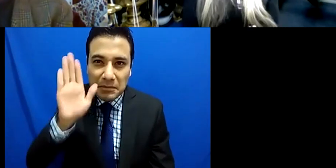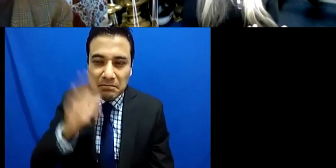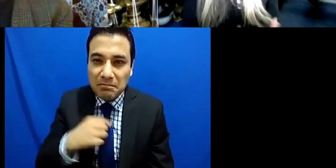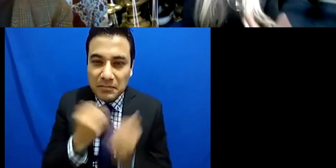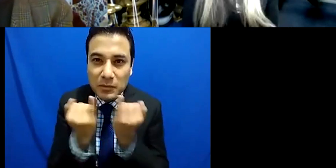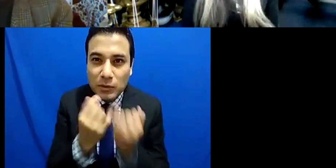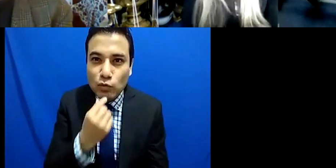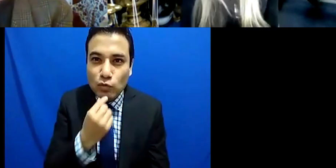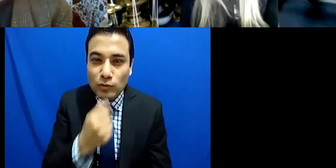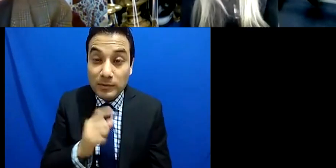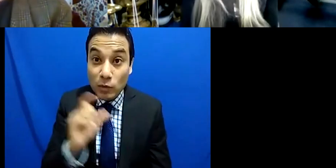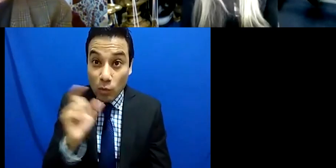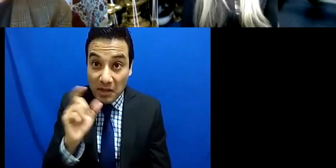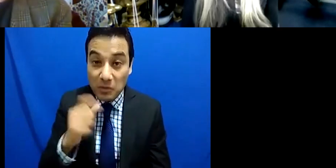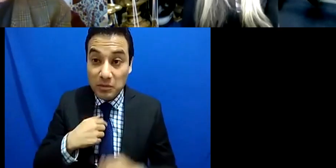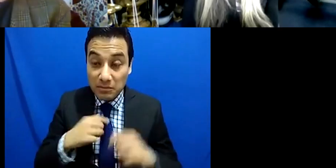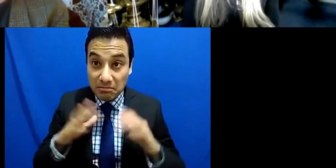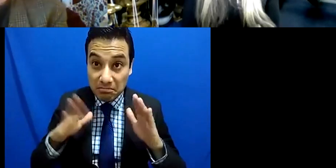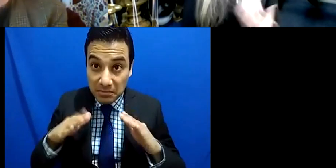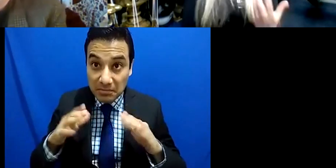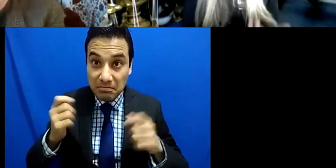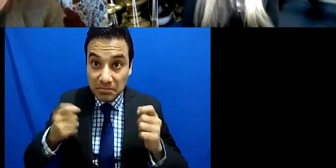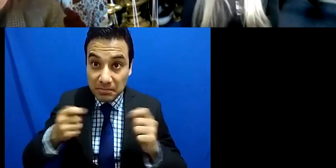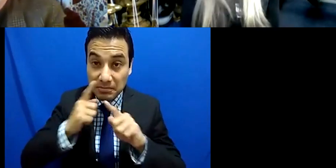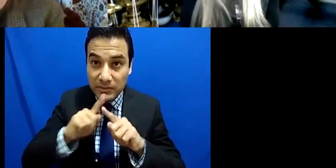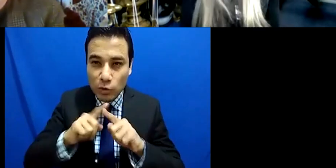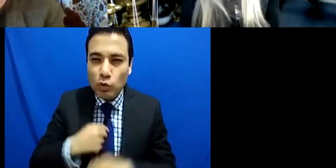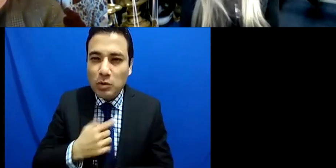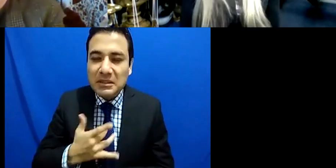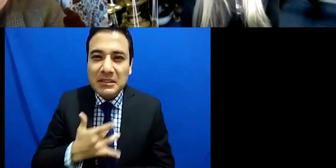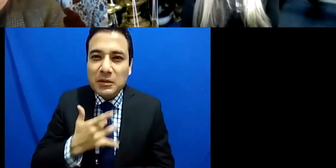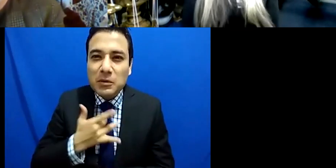it's the first time I'm seeing that instrument or the same with a piece of music which is why it's